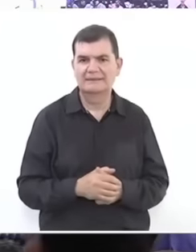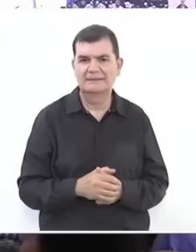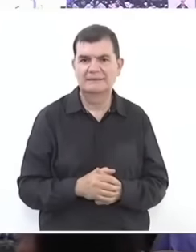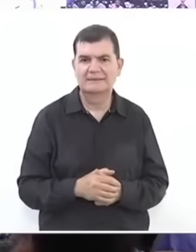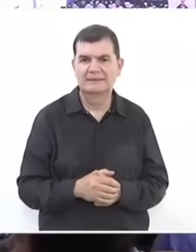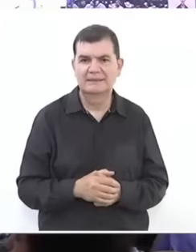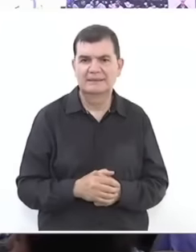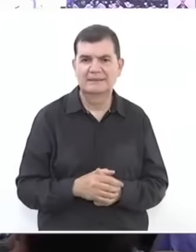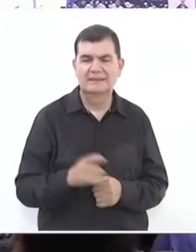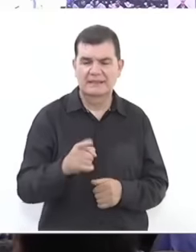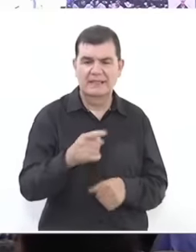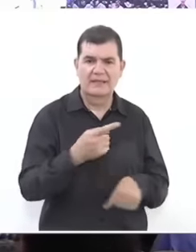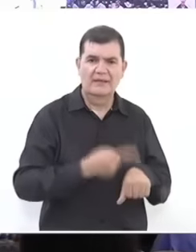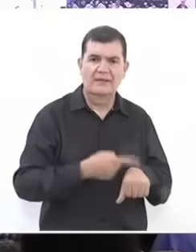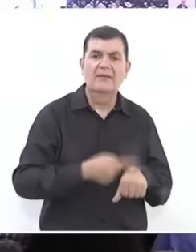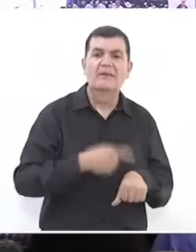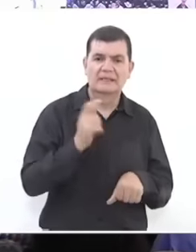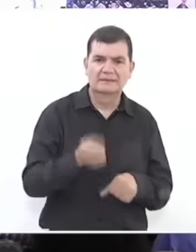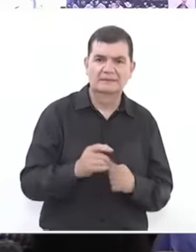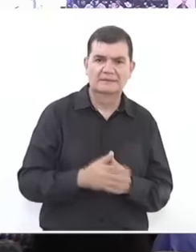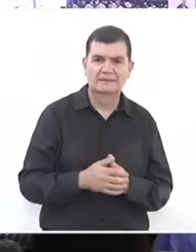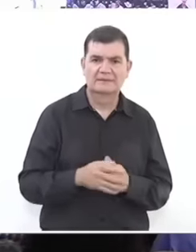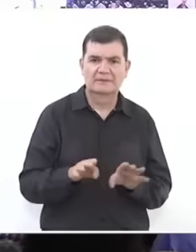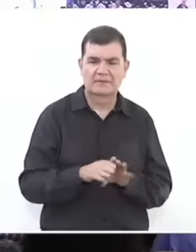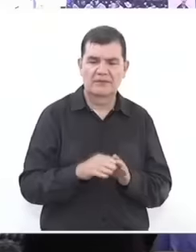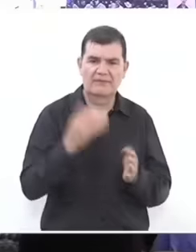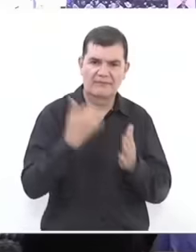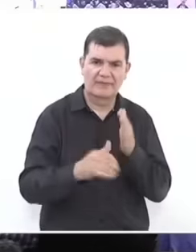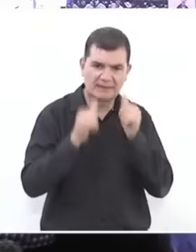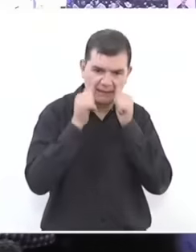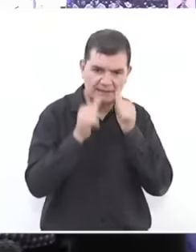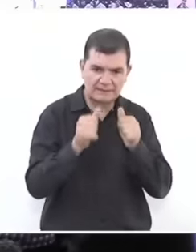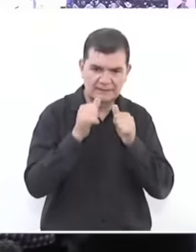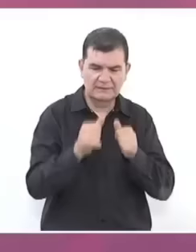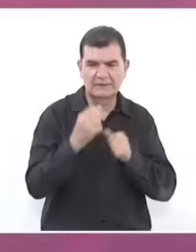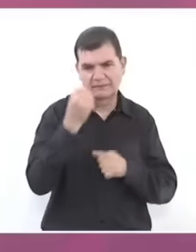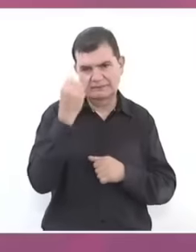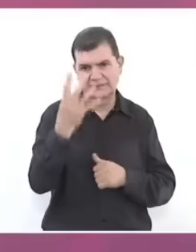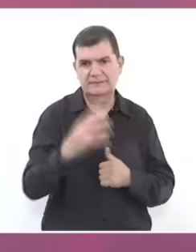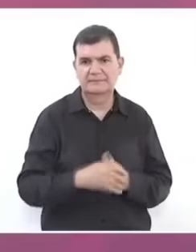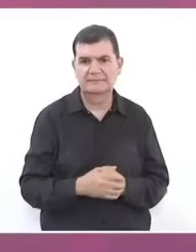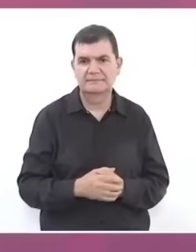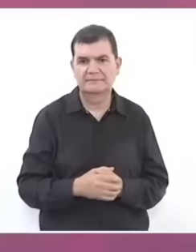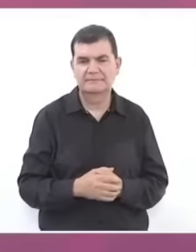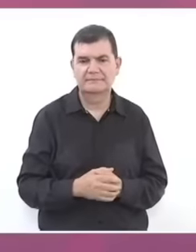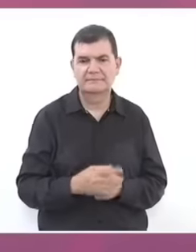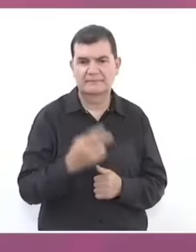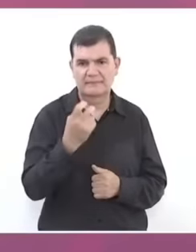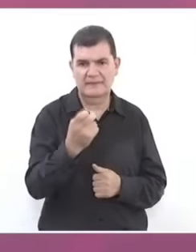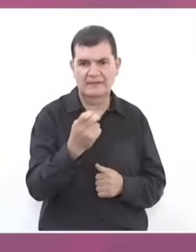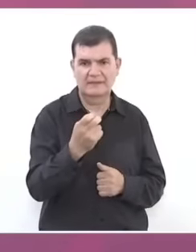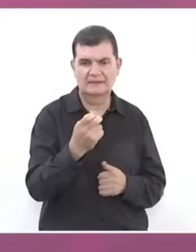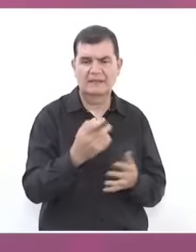what makes people sick is inattention and forgetfulness. So that is a great,